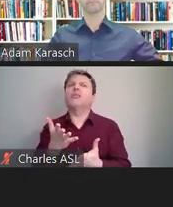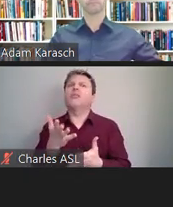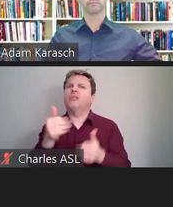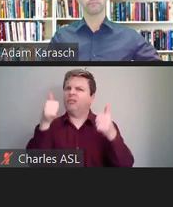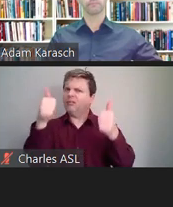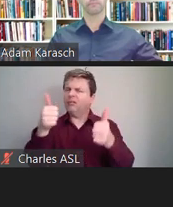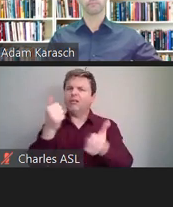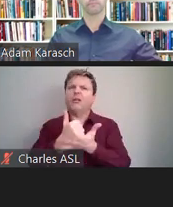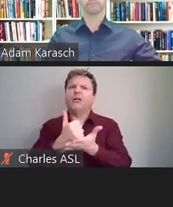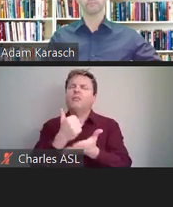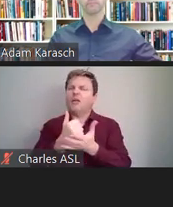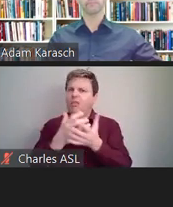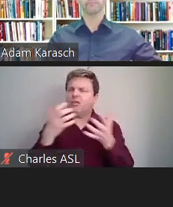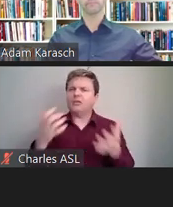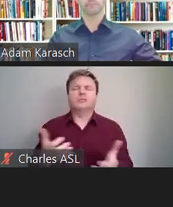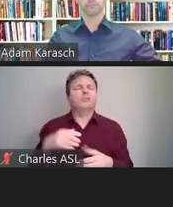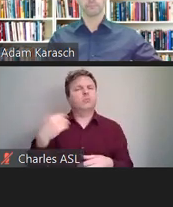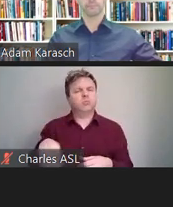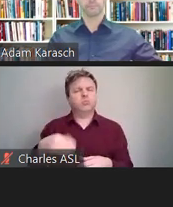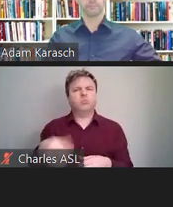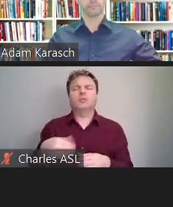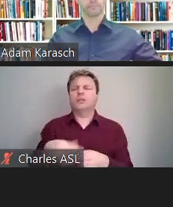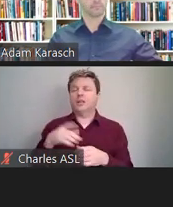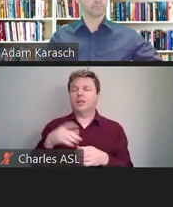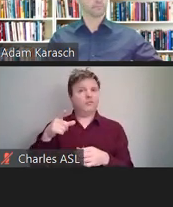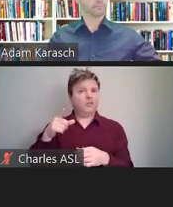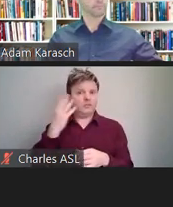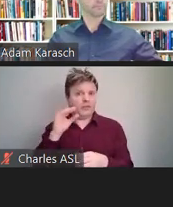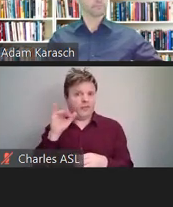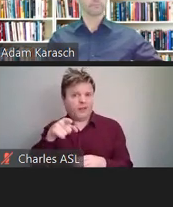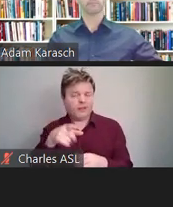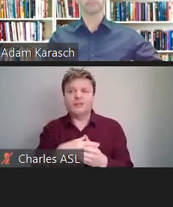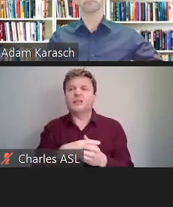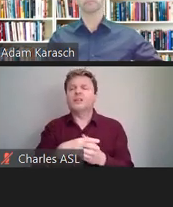done, to have an employment attorney come in and conduct